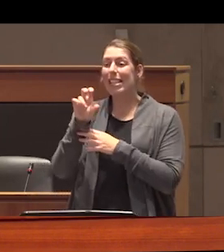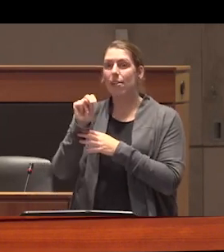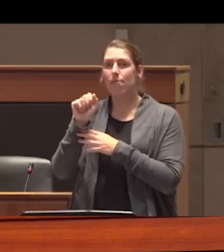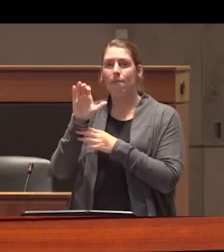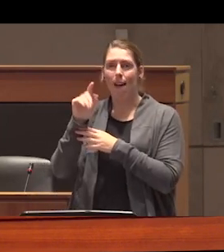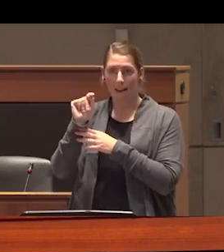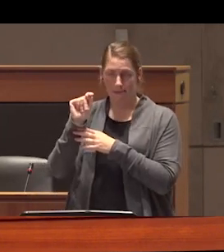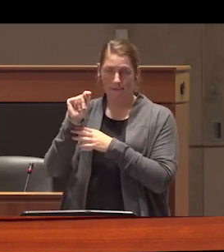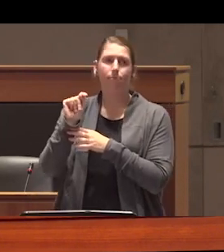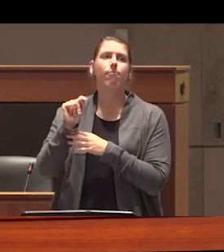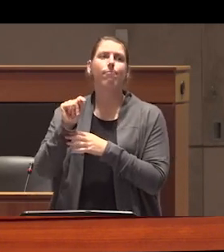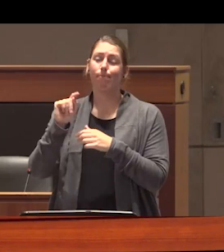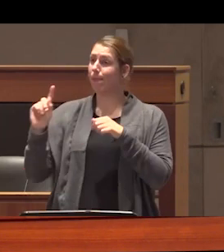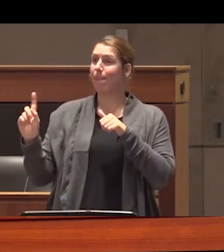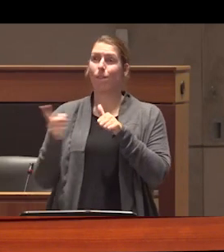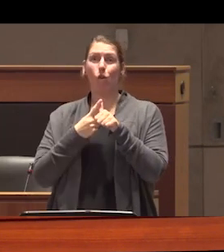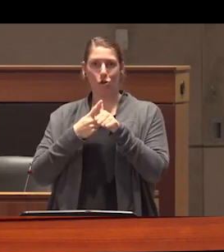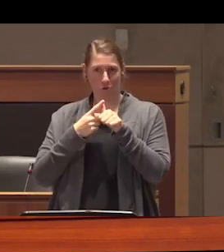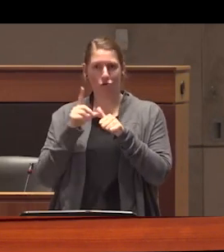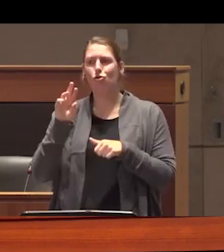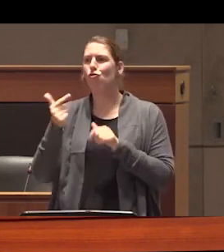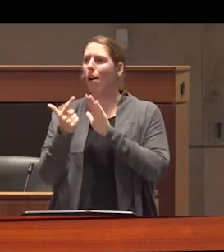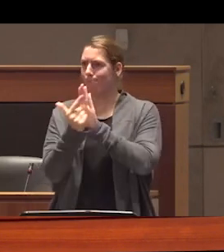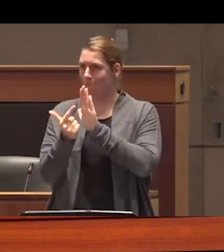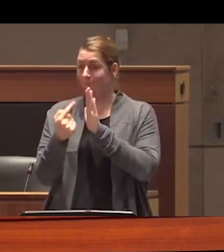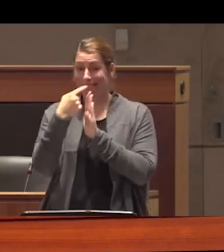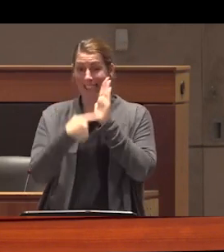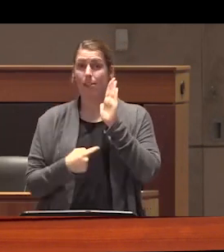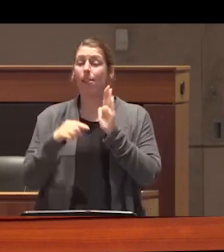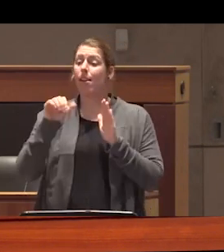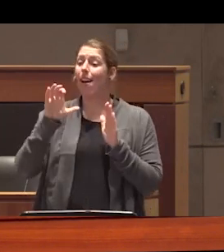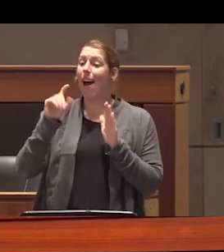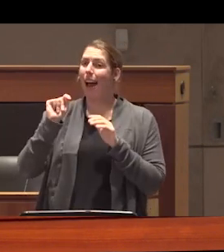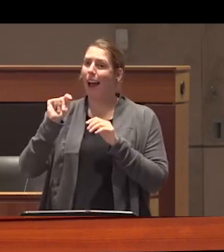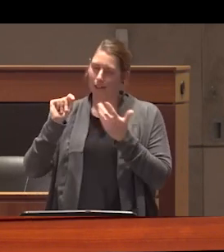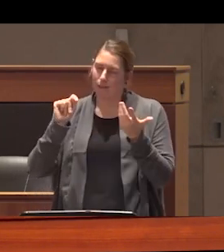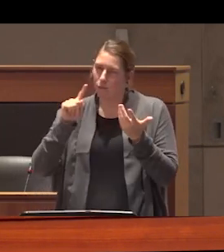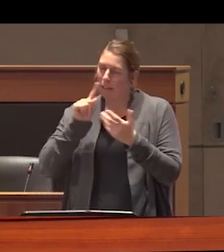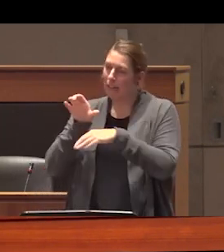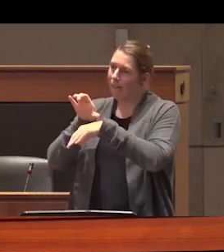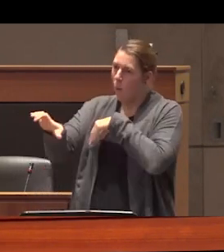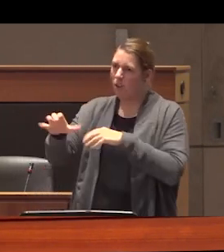Canada's first drug prohibitions the Act was of course fundamentally an assimilationist document